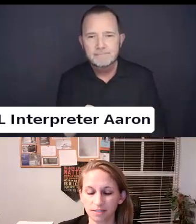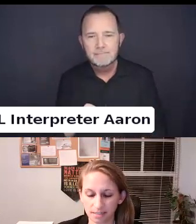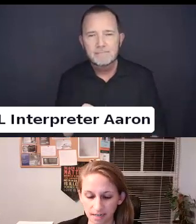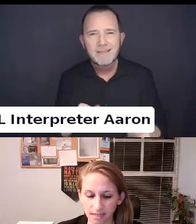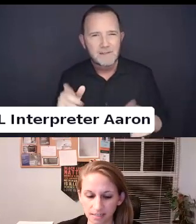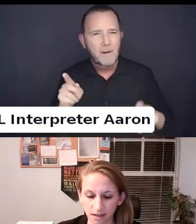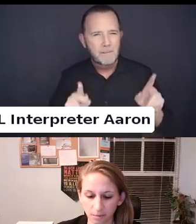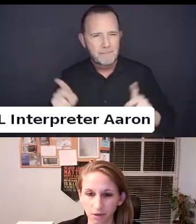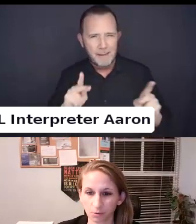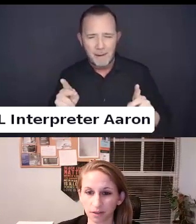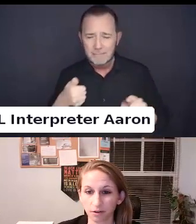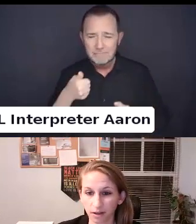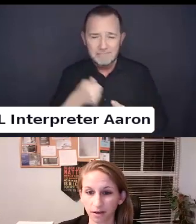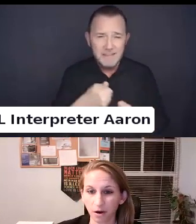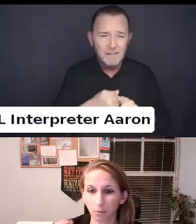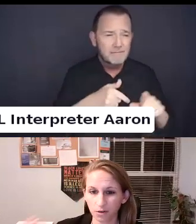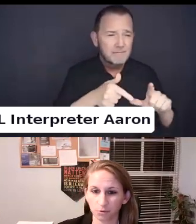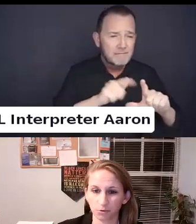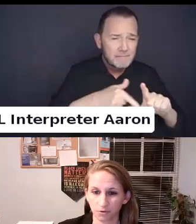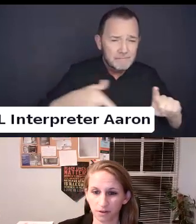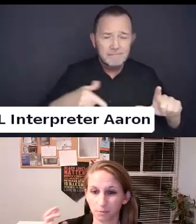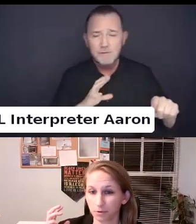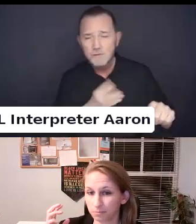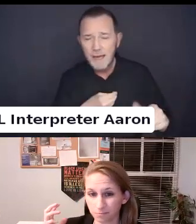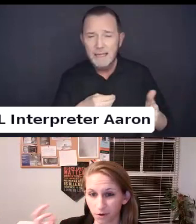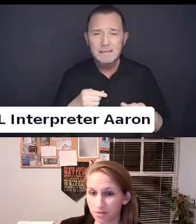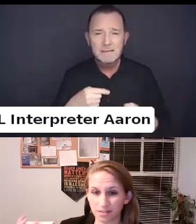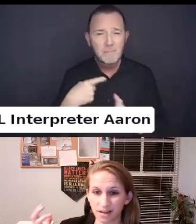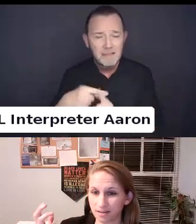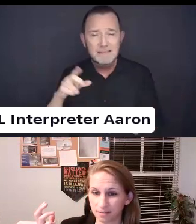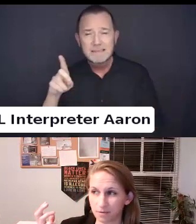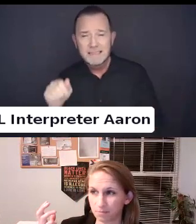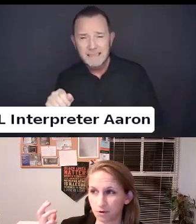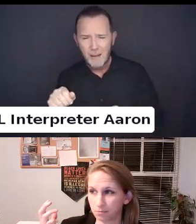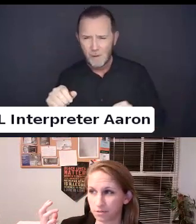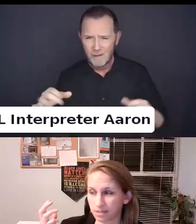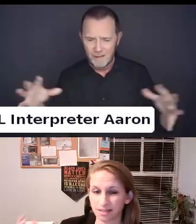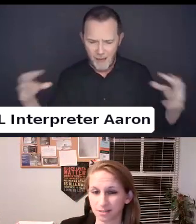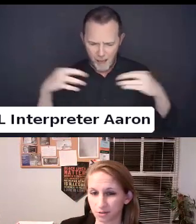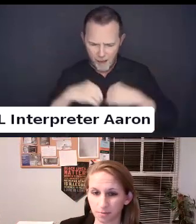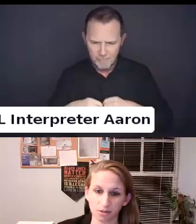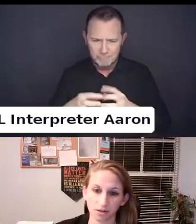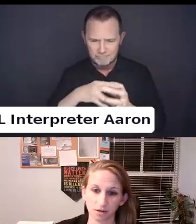of these identities. We can really look at what tools are available on the side and discuss sex discrimination